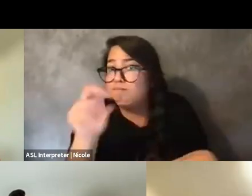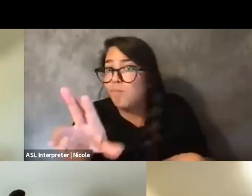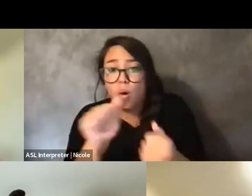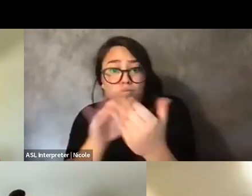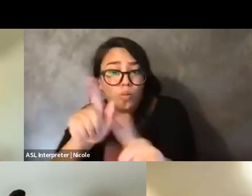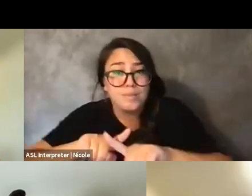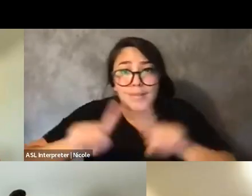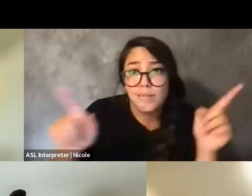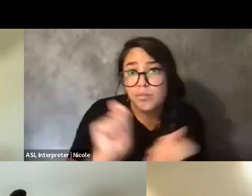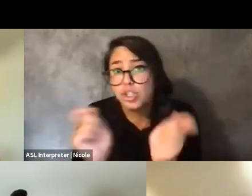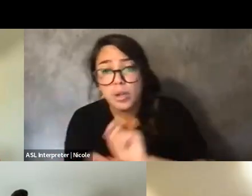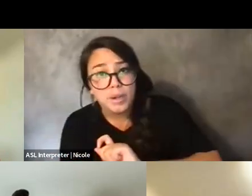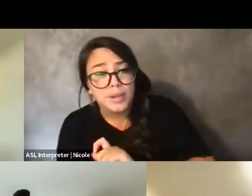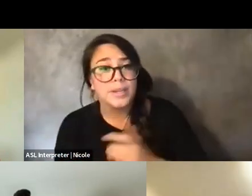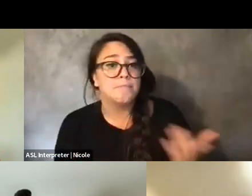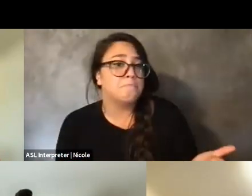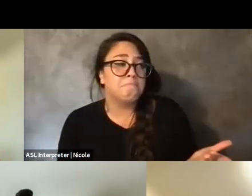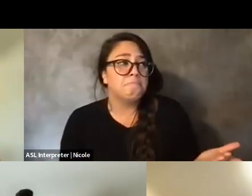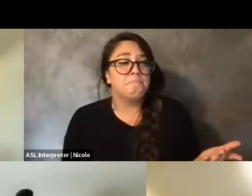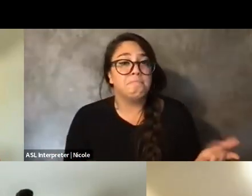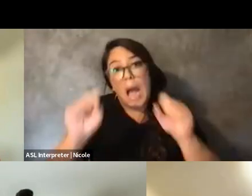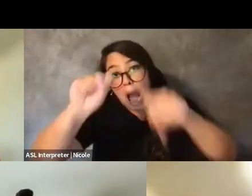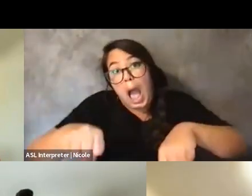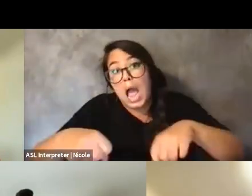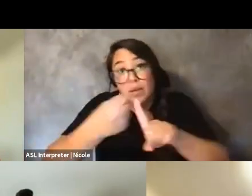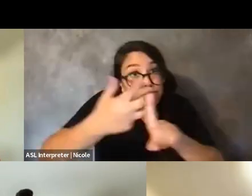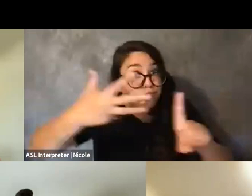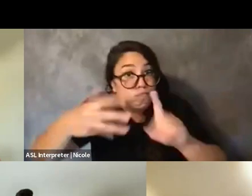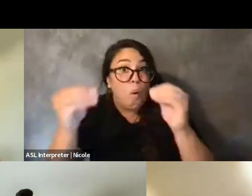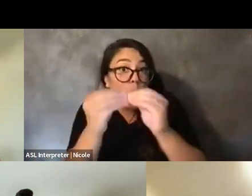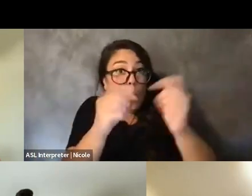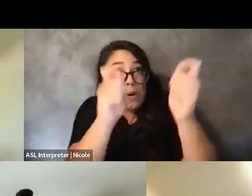And yeah, I mean, I think I could get into more, like, specific things and technical things too.